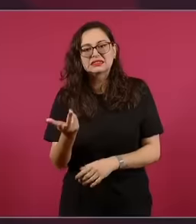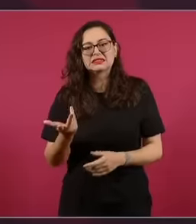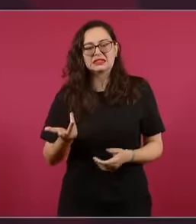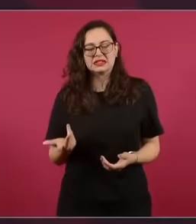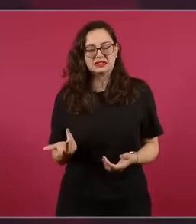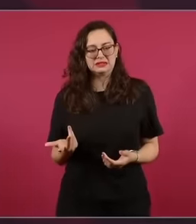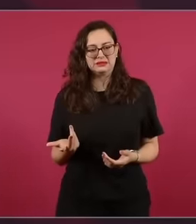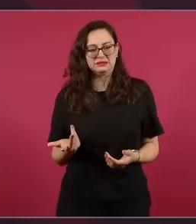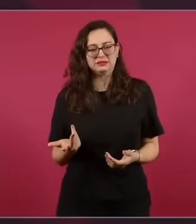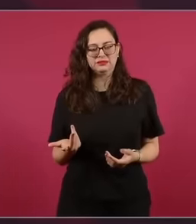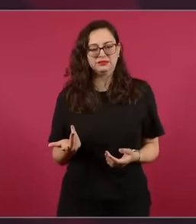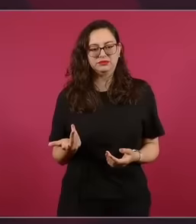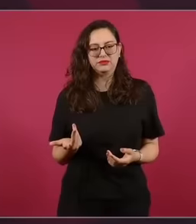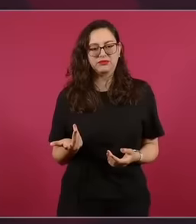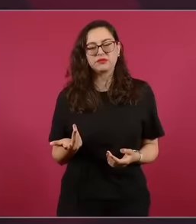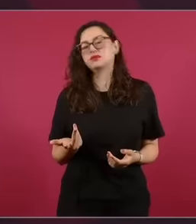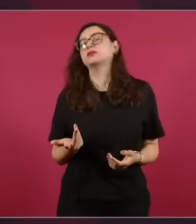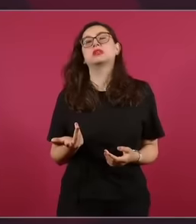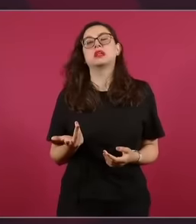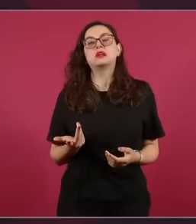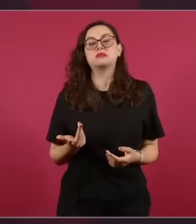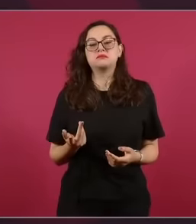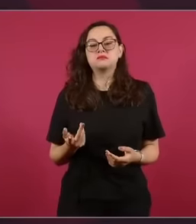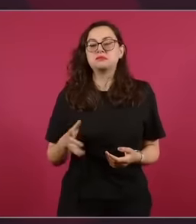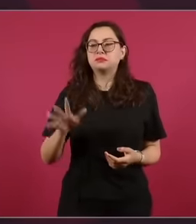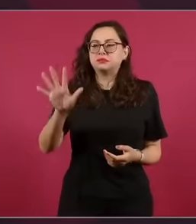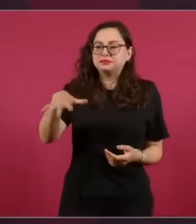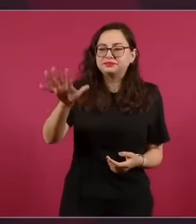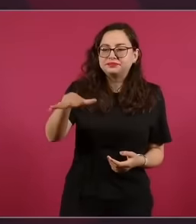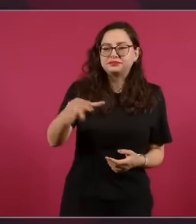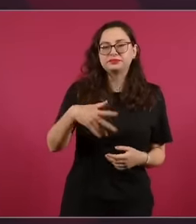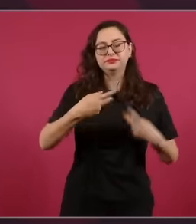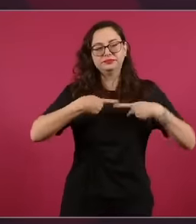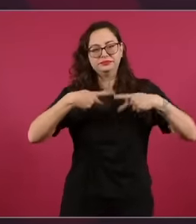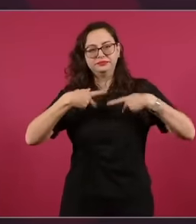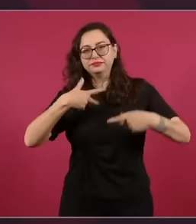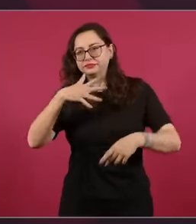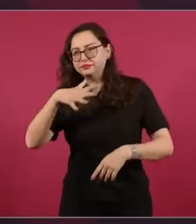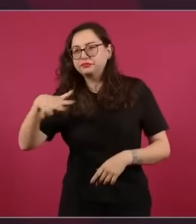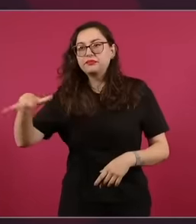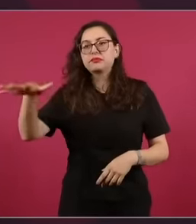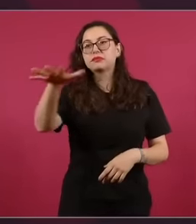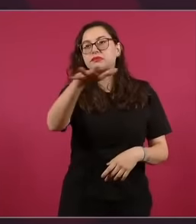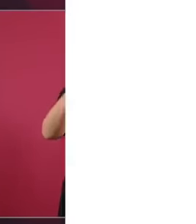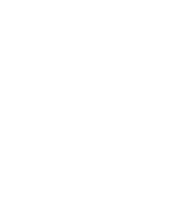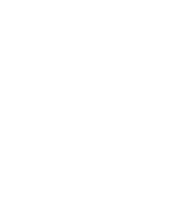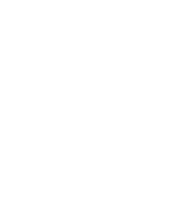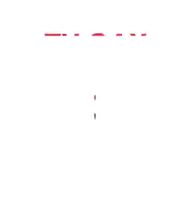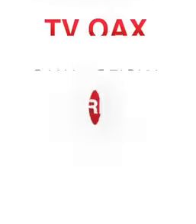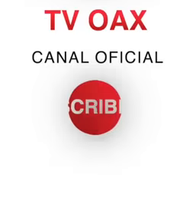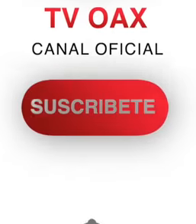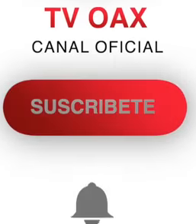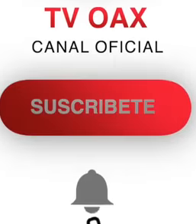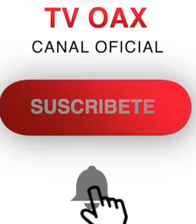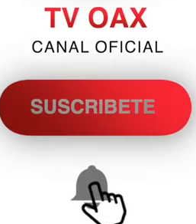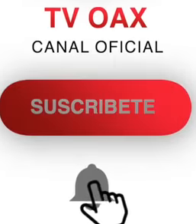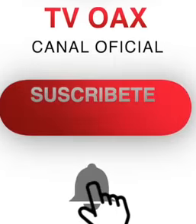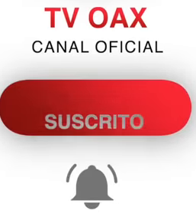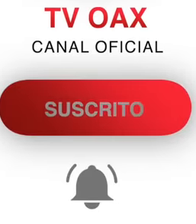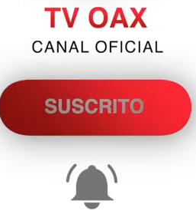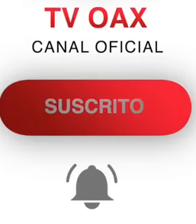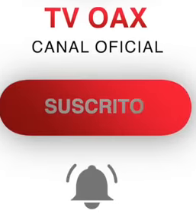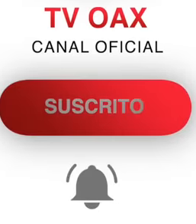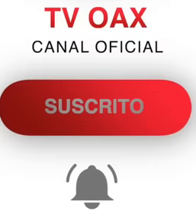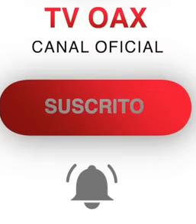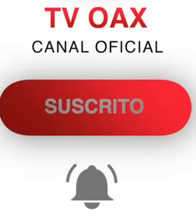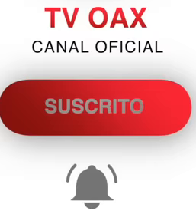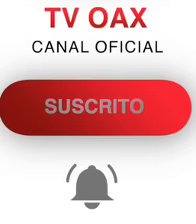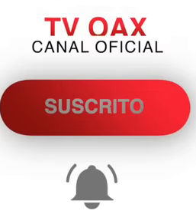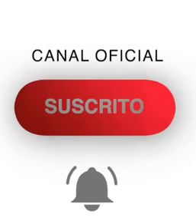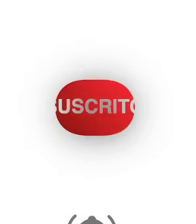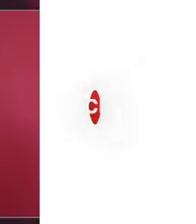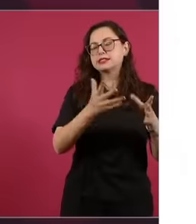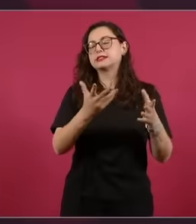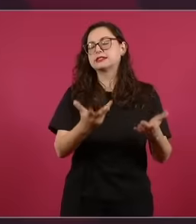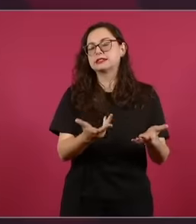how social networks work How do they automate this social networks What are Bots